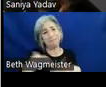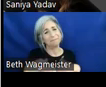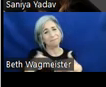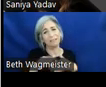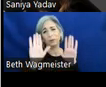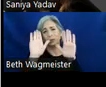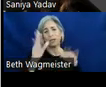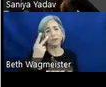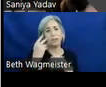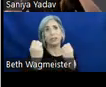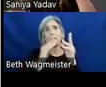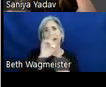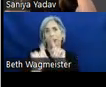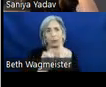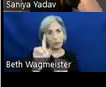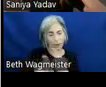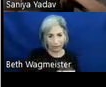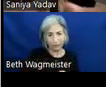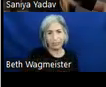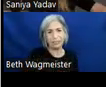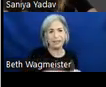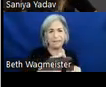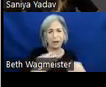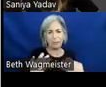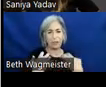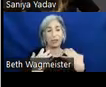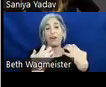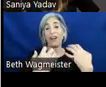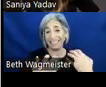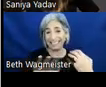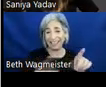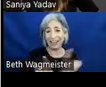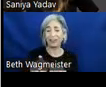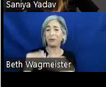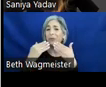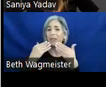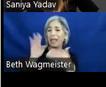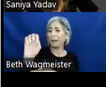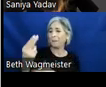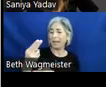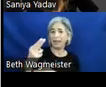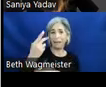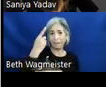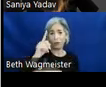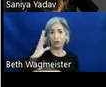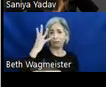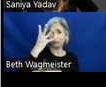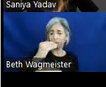to see so many questions from the audience. Thank you, Beth for the lovely job interpreting